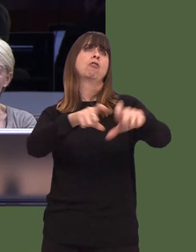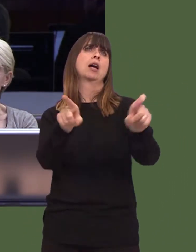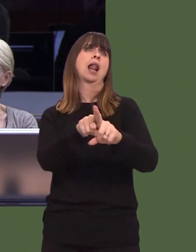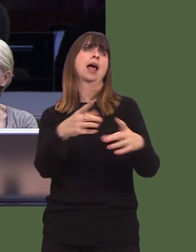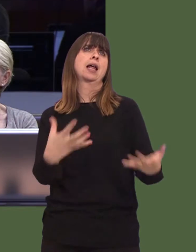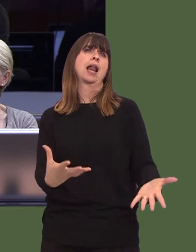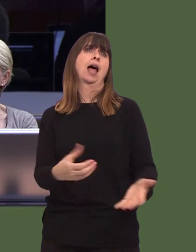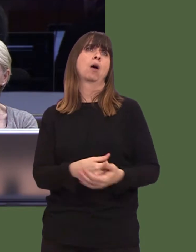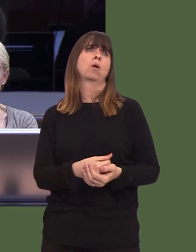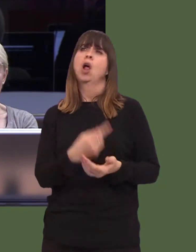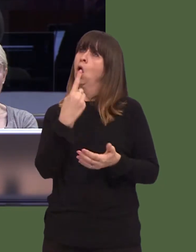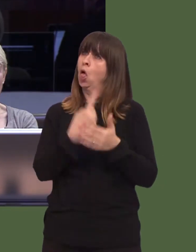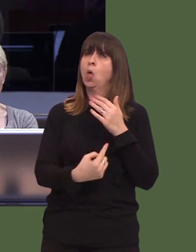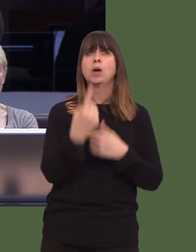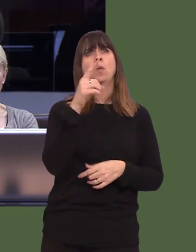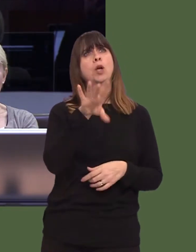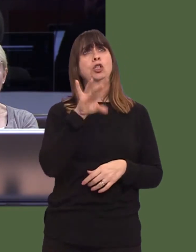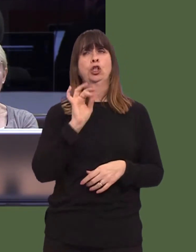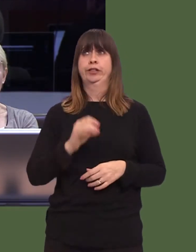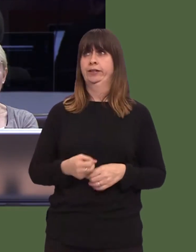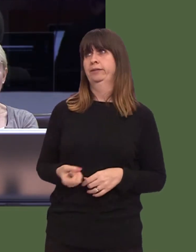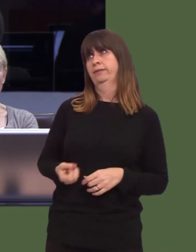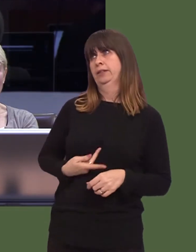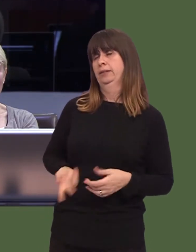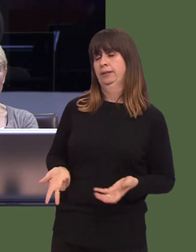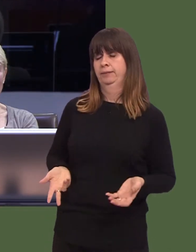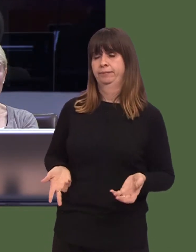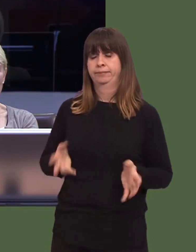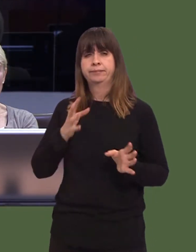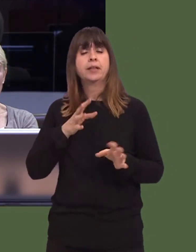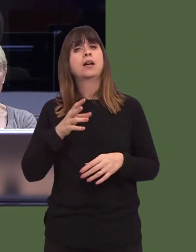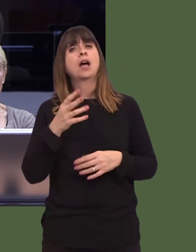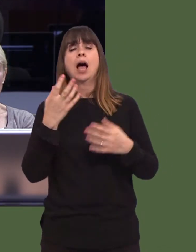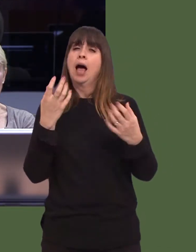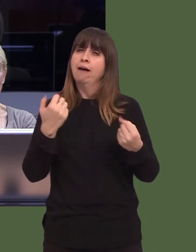First Minister, in recent years there have been a number of scandals concerning the quality